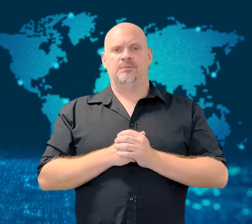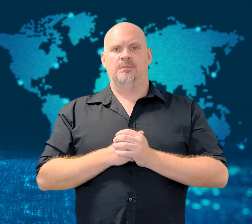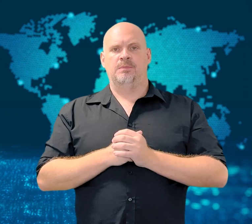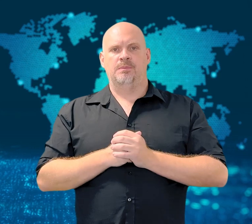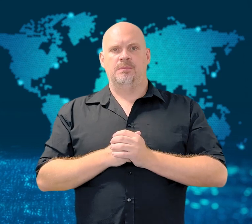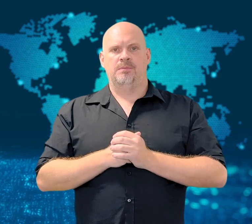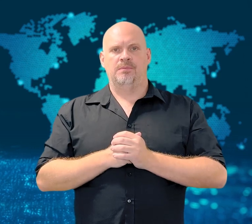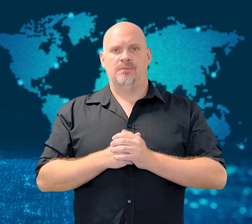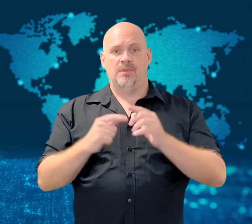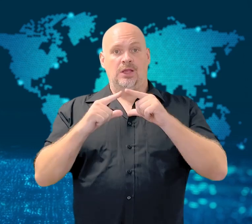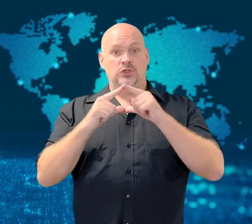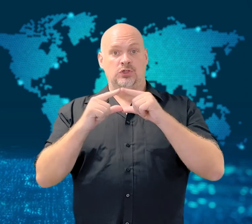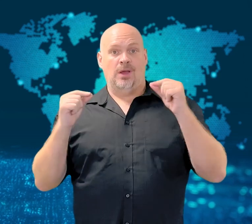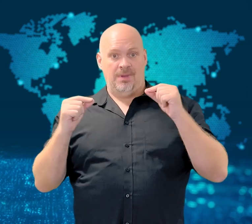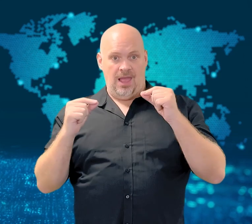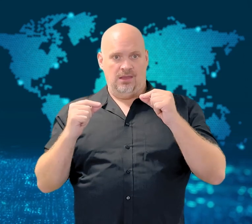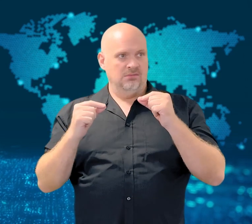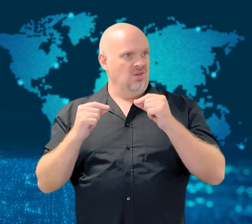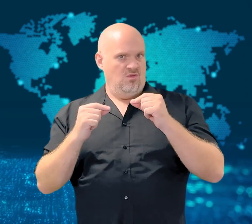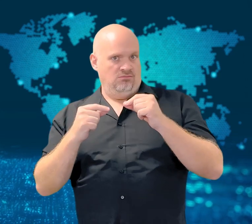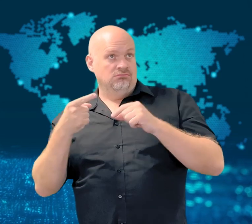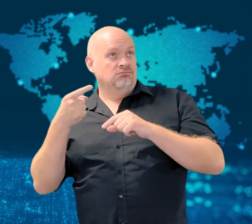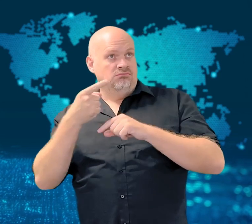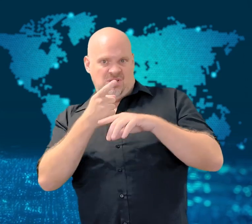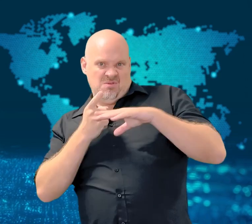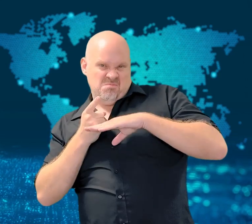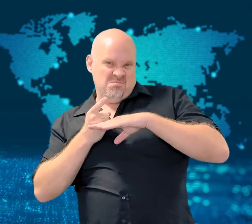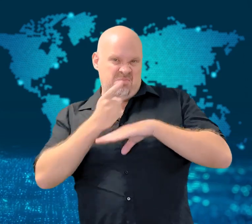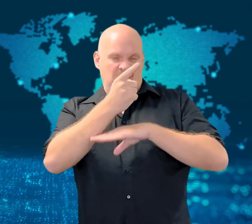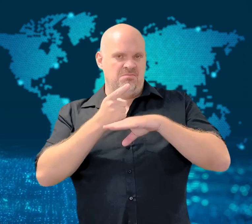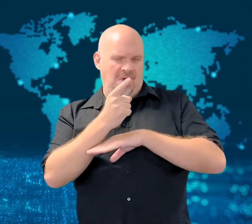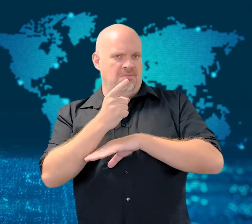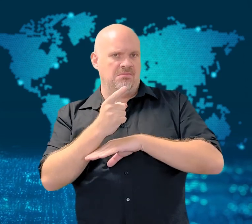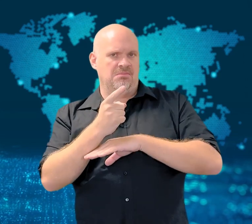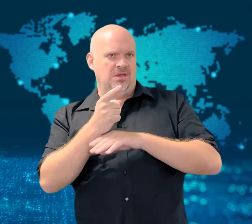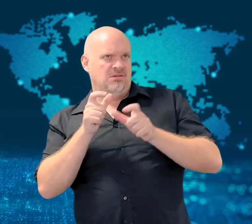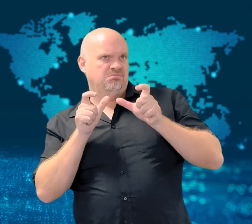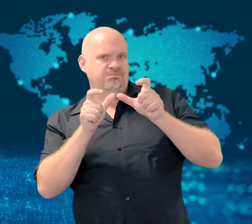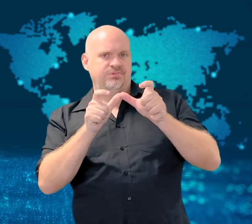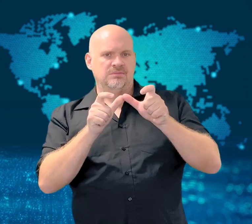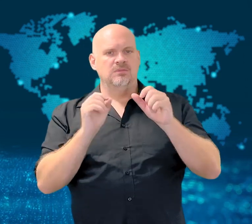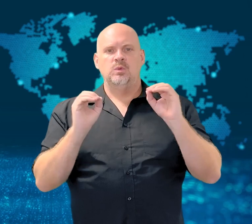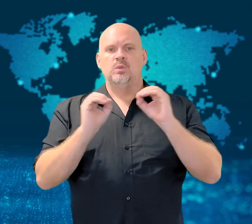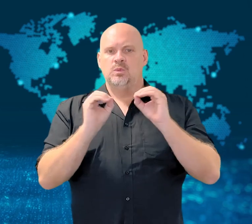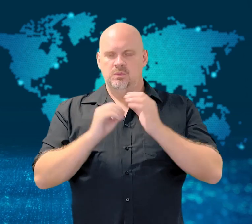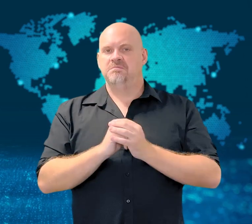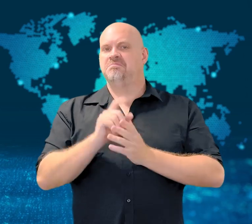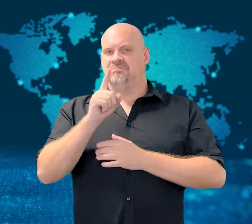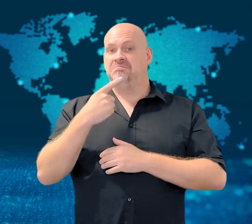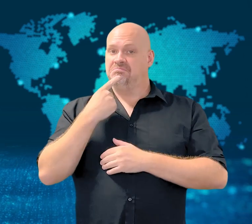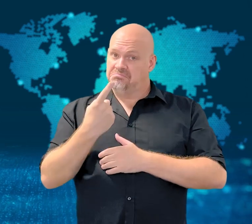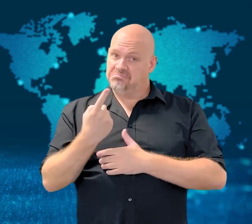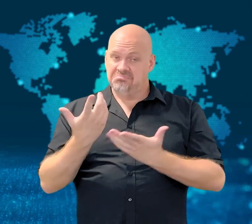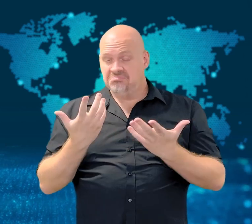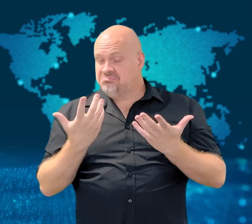Japan did not retaliate or shoot down the missile, but also did not rule out options